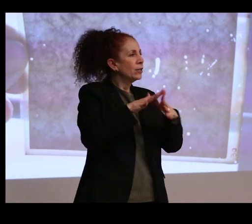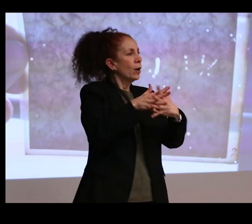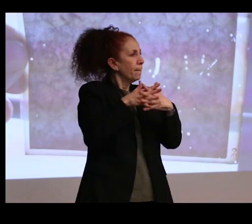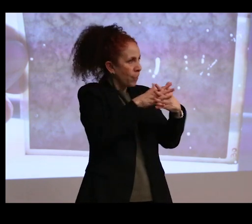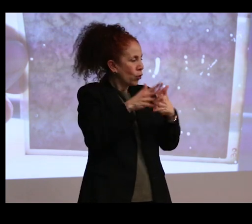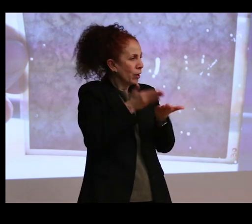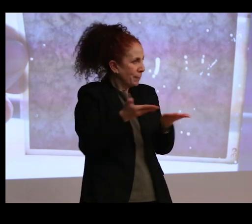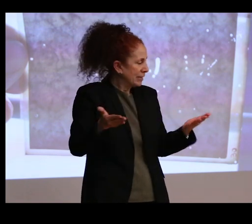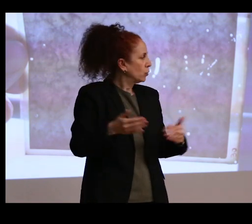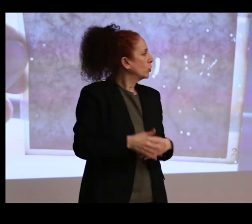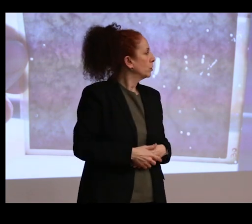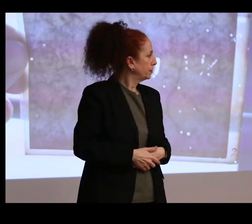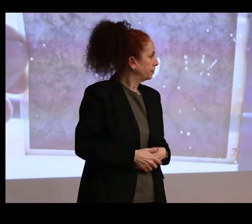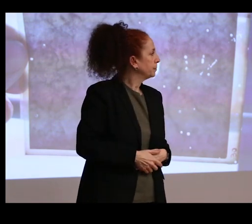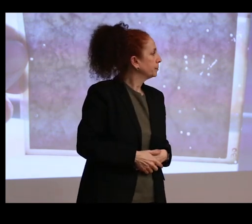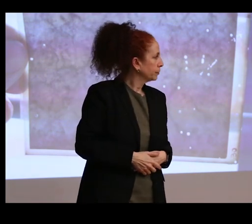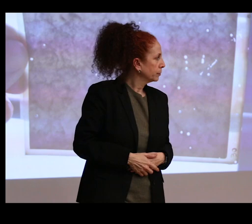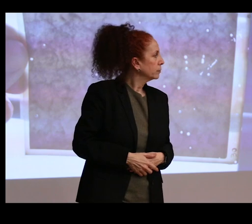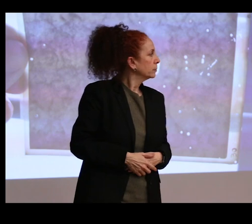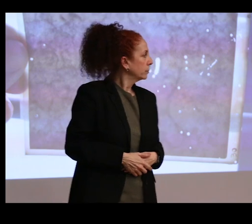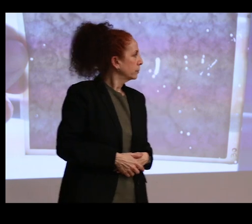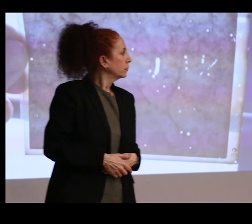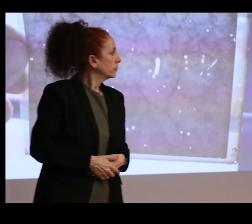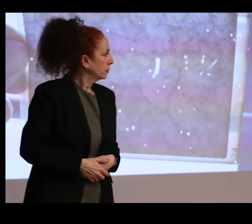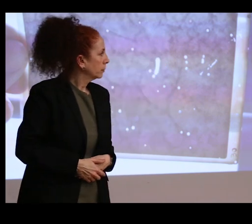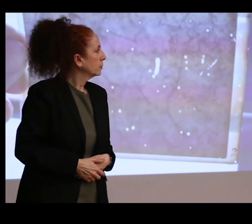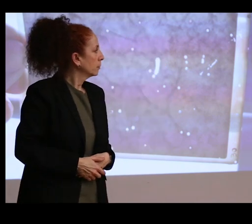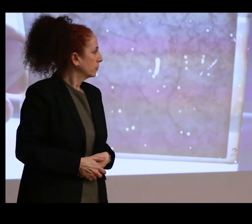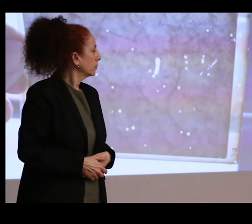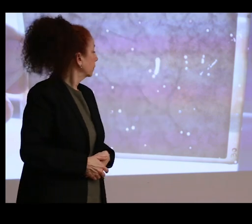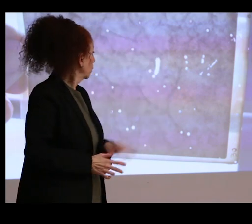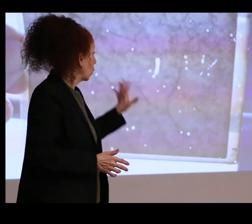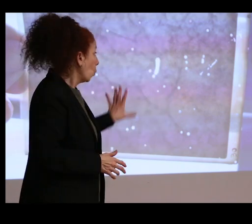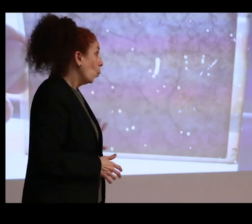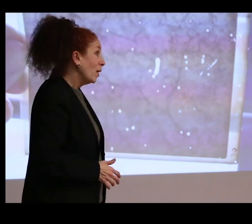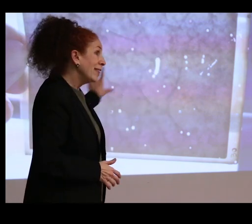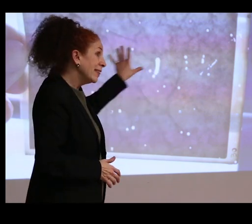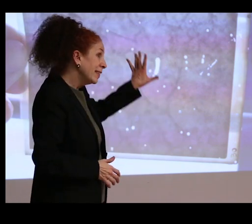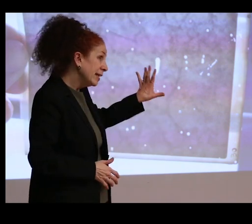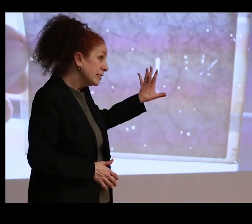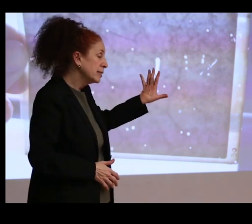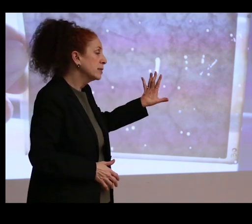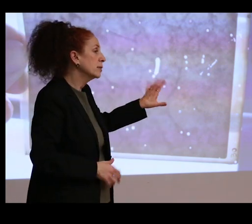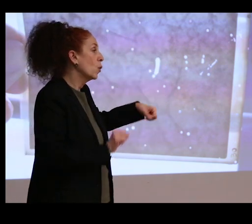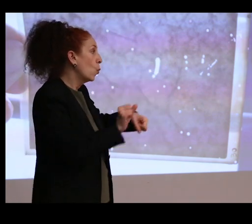And I think doing the work with such a particular archive has made me look at our collection